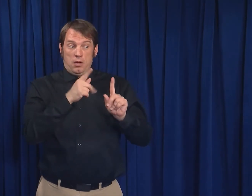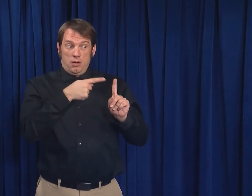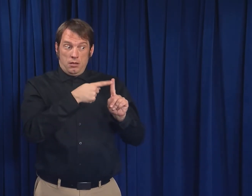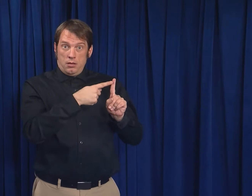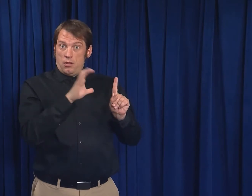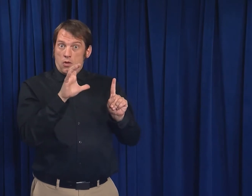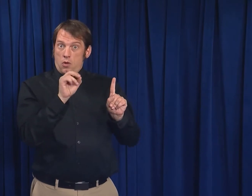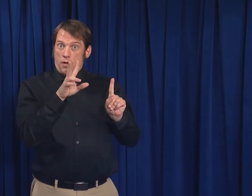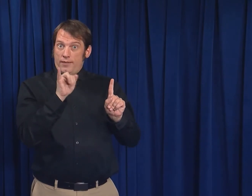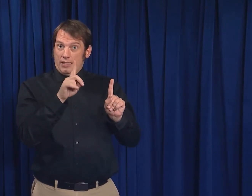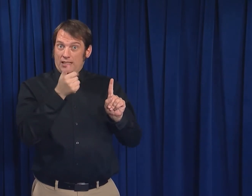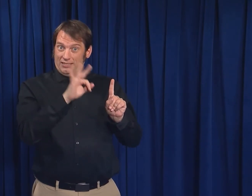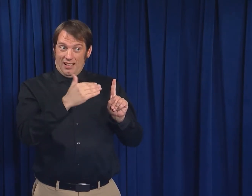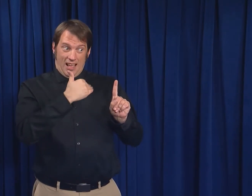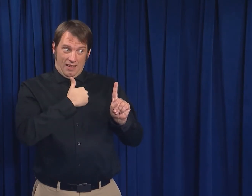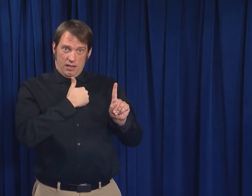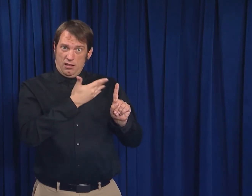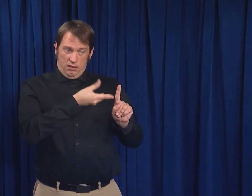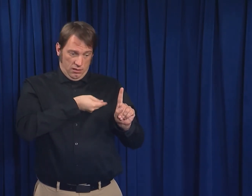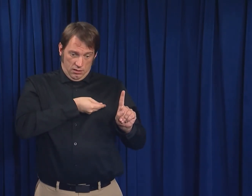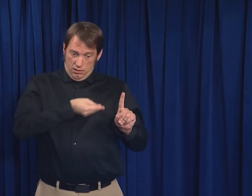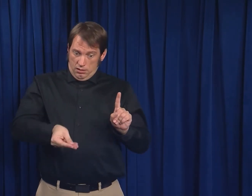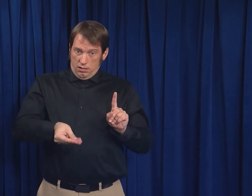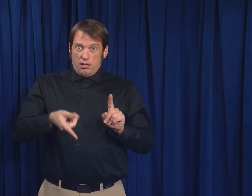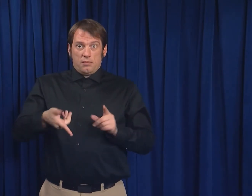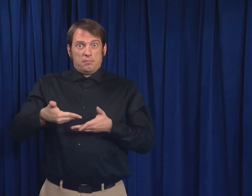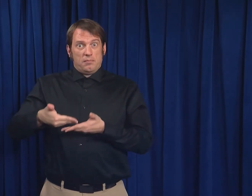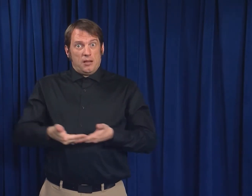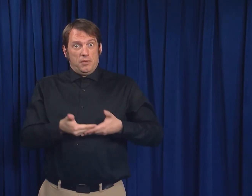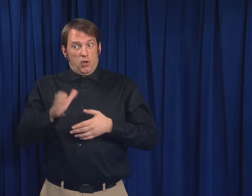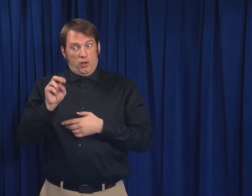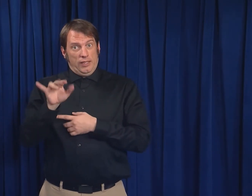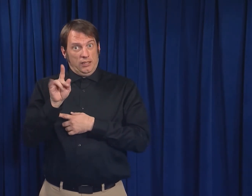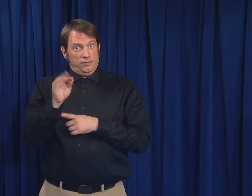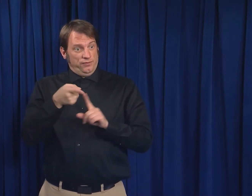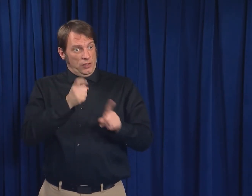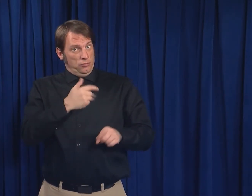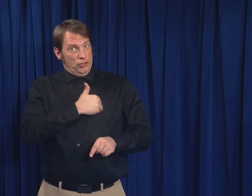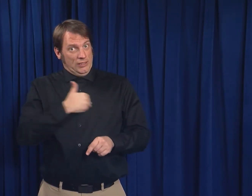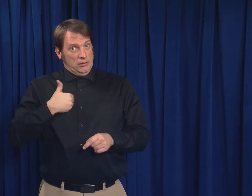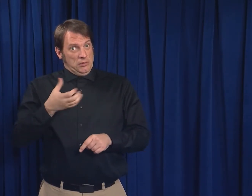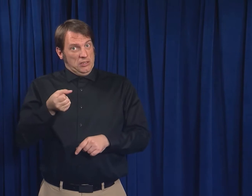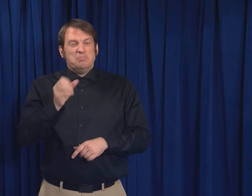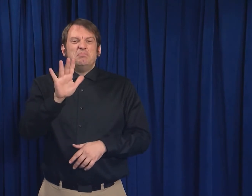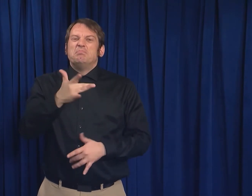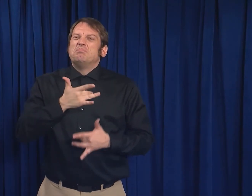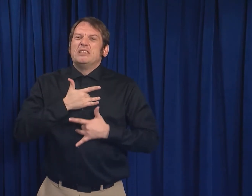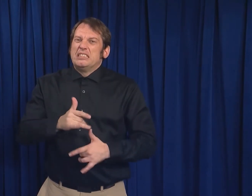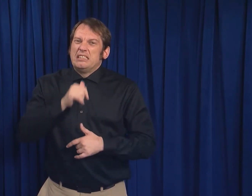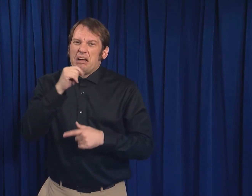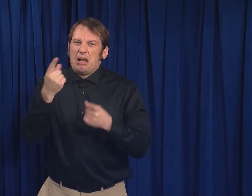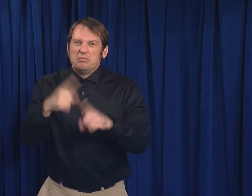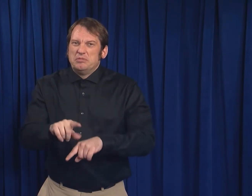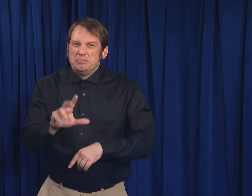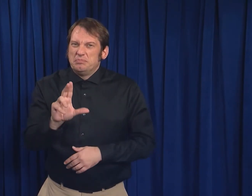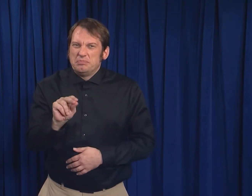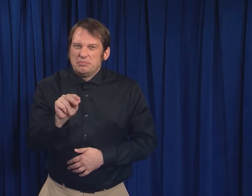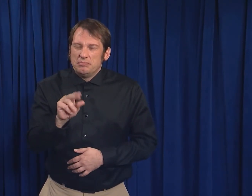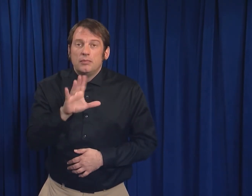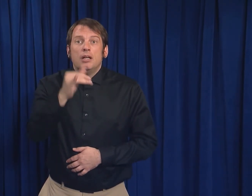that it is not likely that people with COVID-19 can spread the virus to their babies through breast milk.